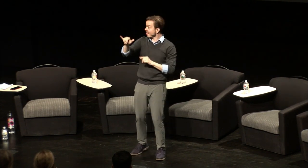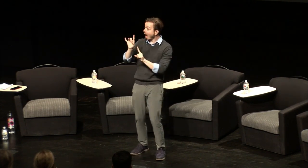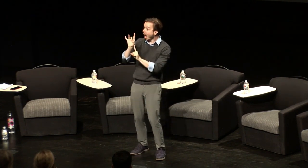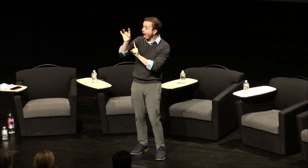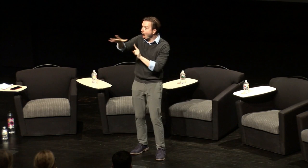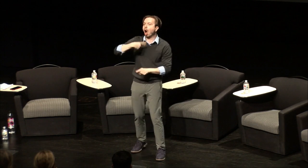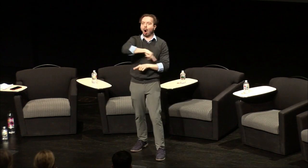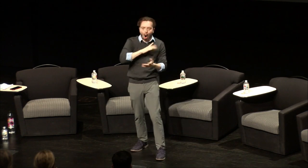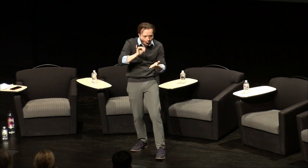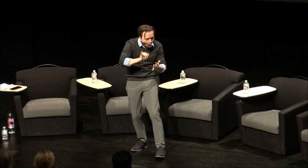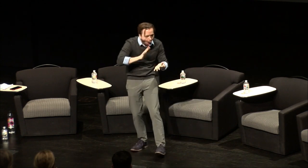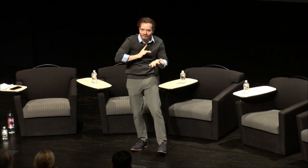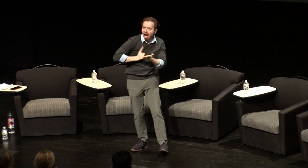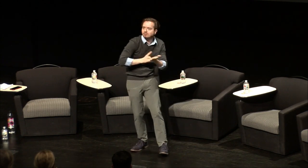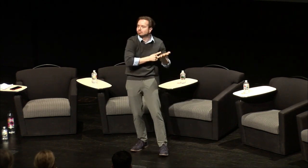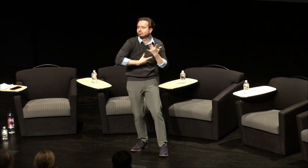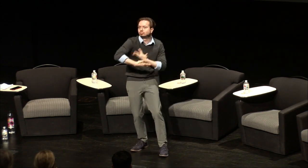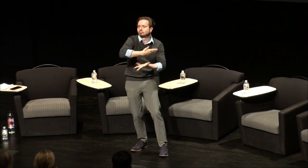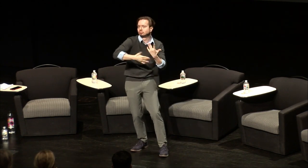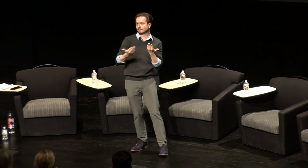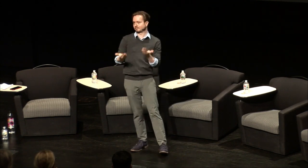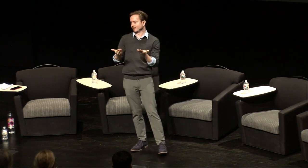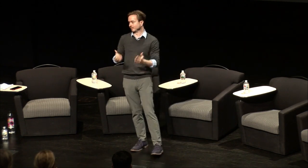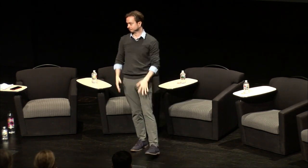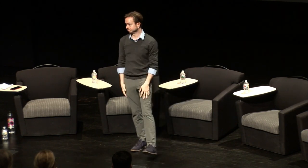you know questions comments however you'd like to contribute and then we'll